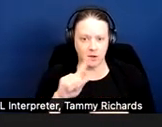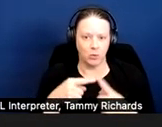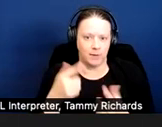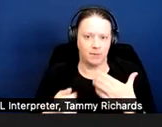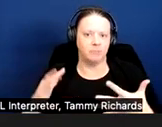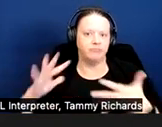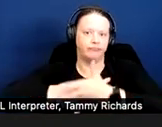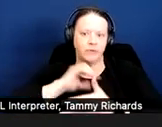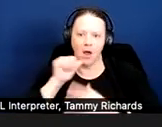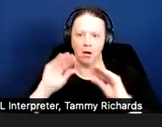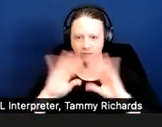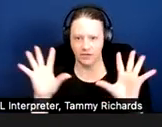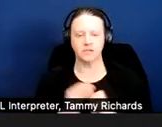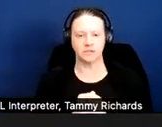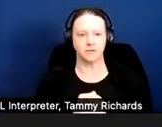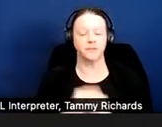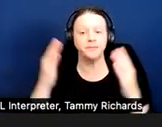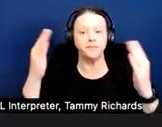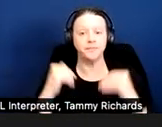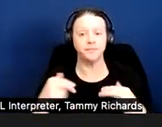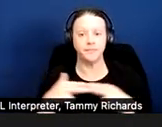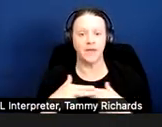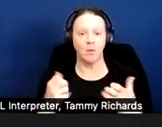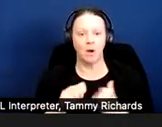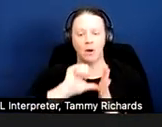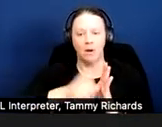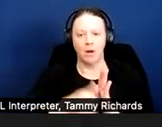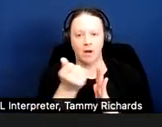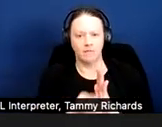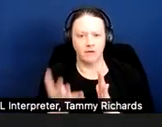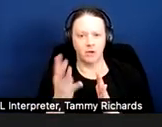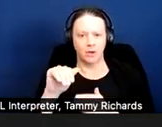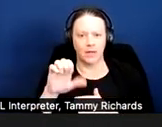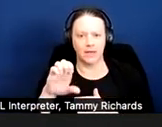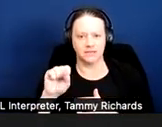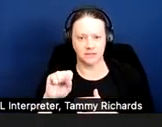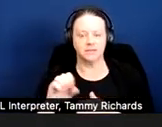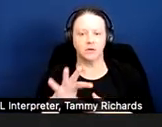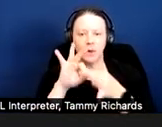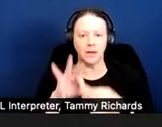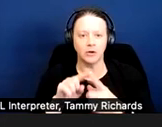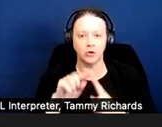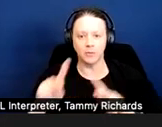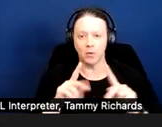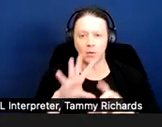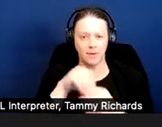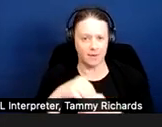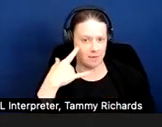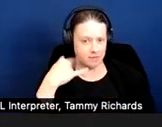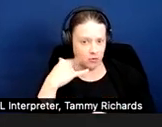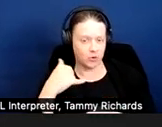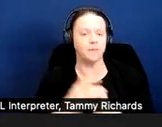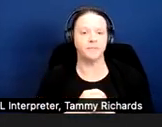I did want to highlight a couple of cases relevant to people in California on the interactive